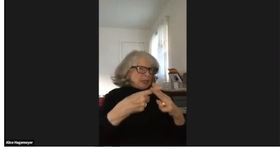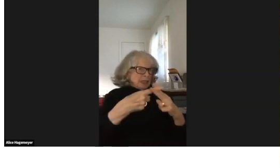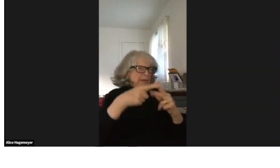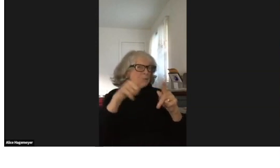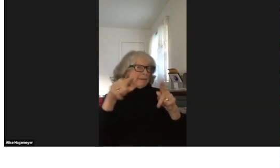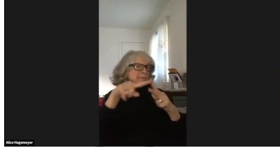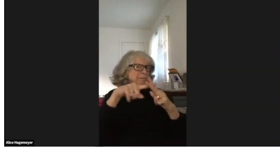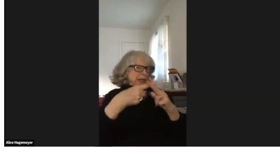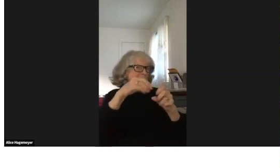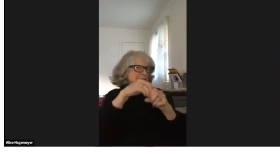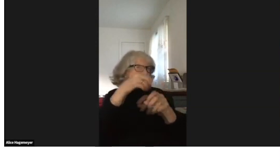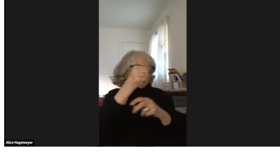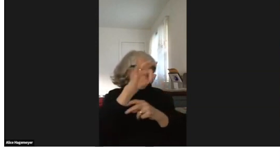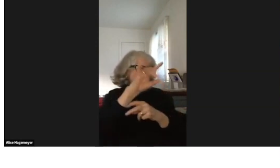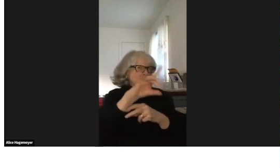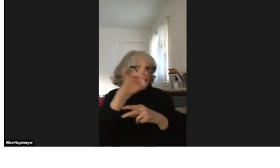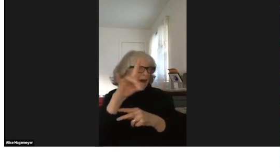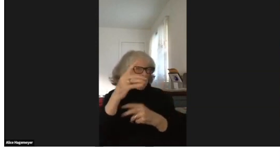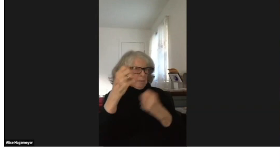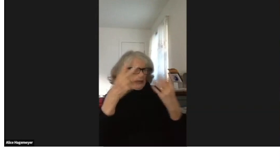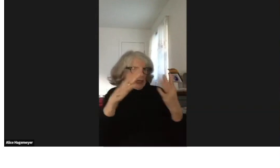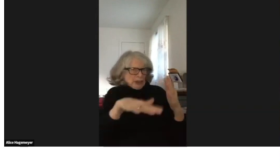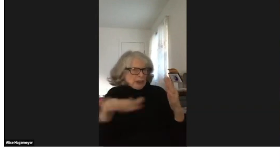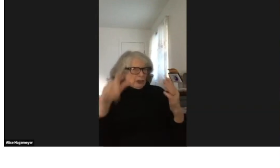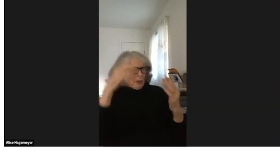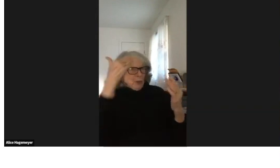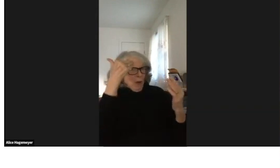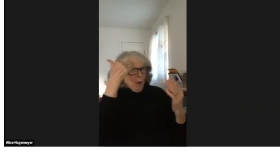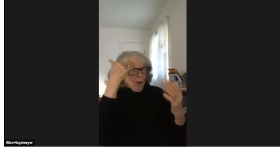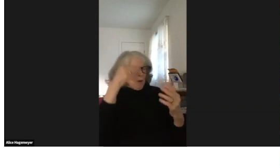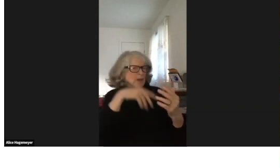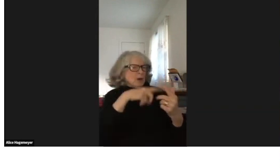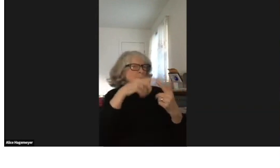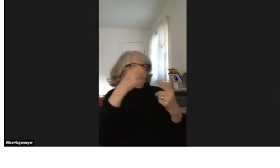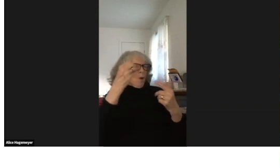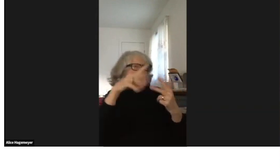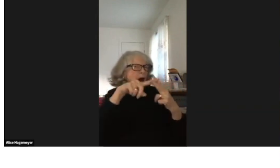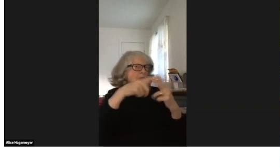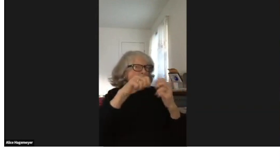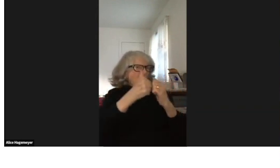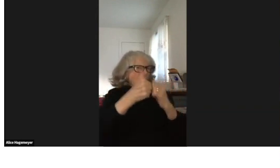And how the civil rights for the deaf community started in 1988.